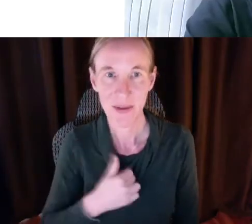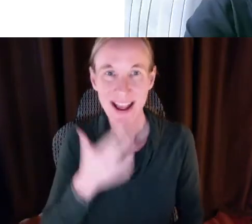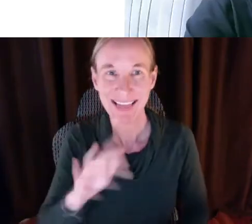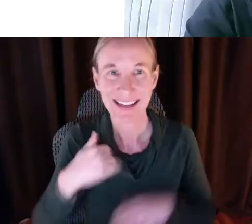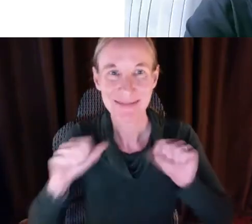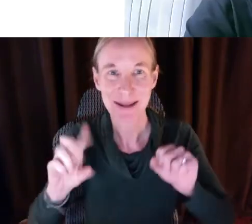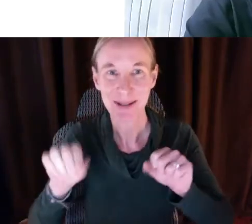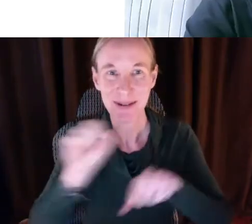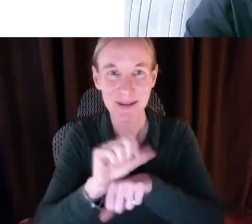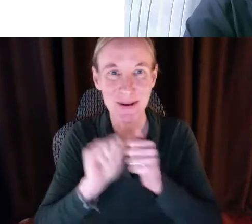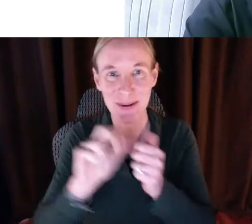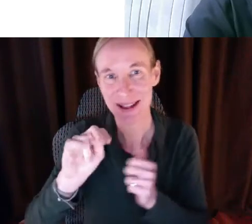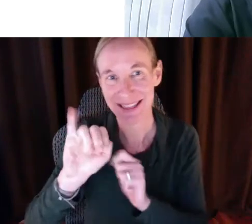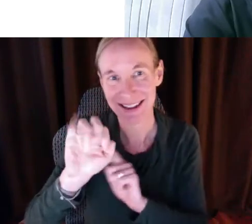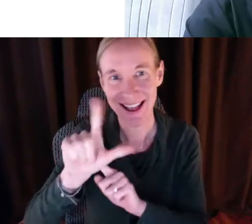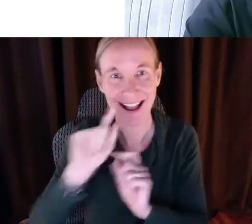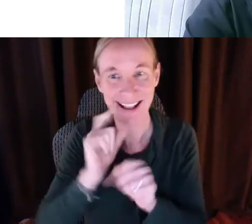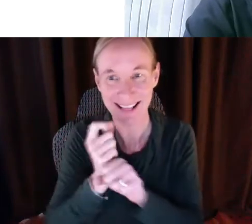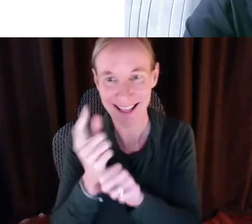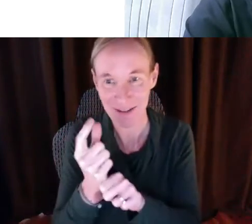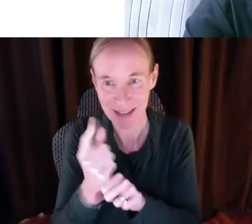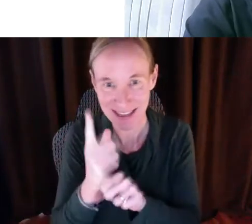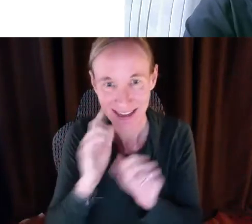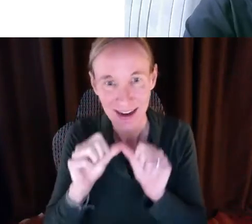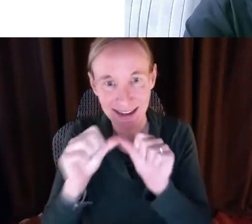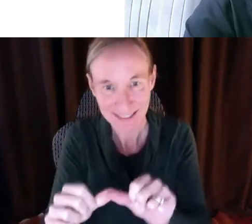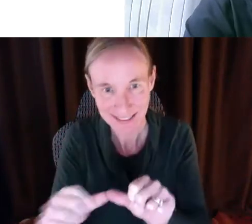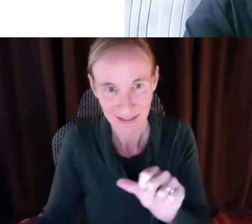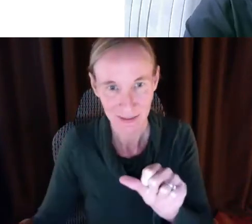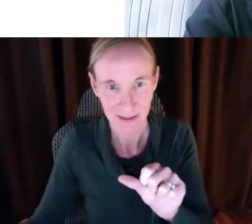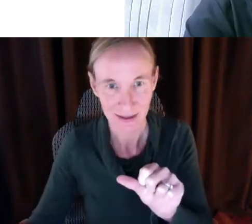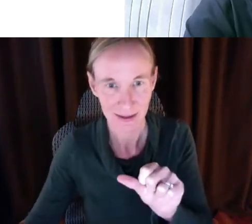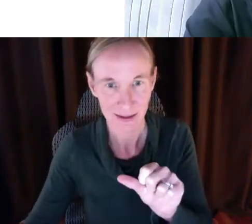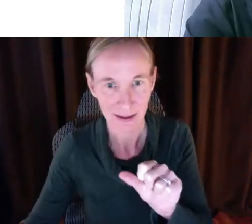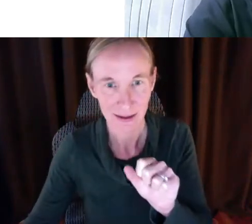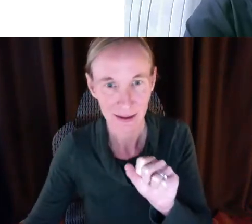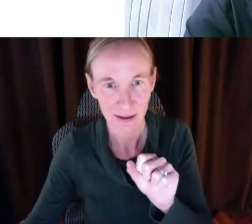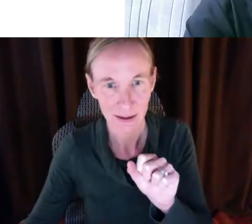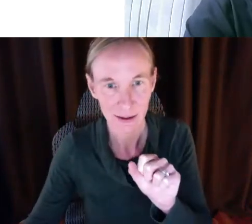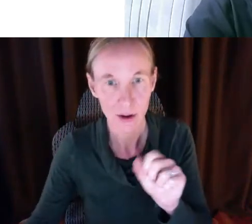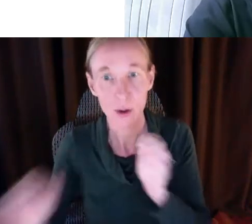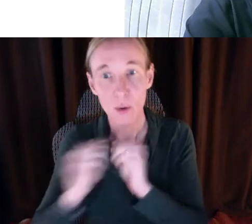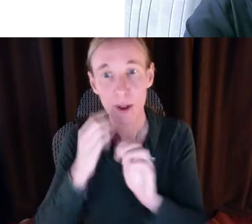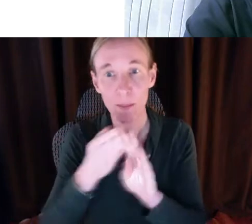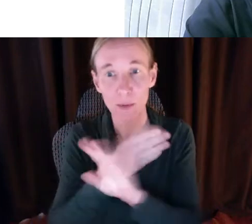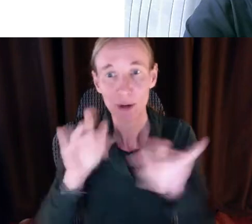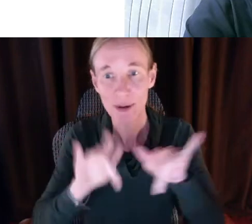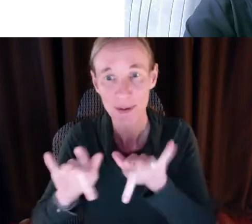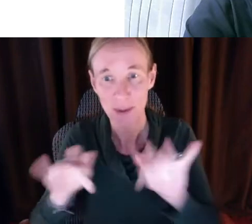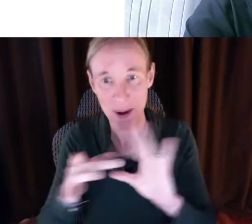» BRYAN: So again, this is a wonderful event we are able to do with NYAIL every year and